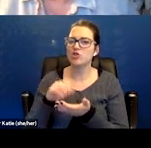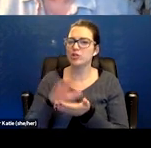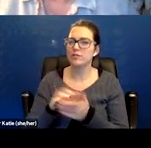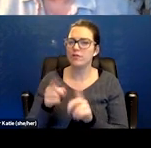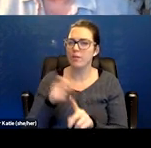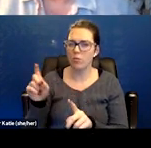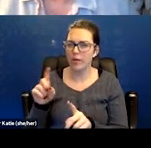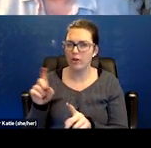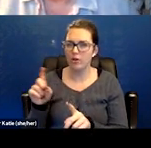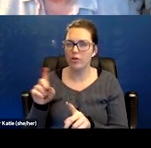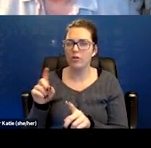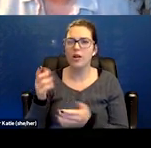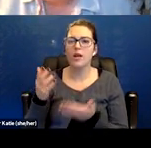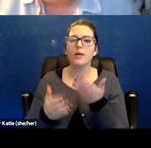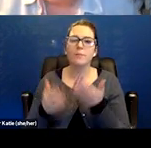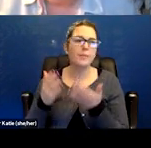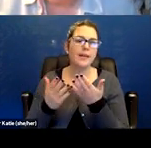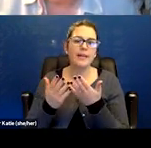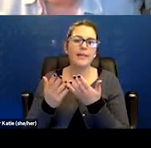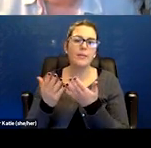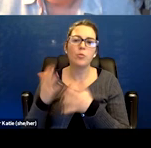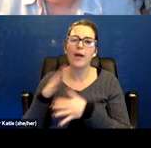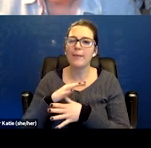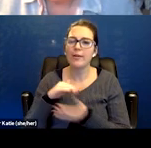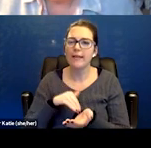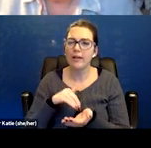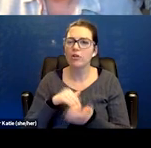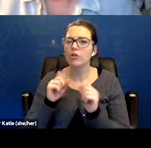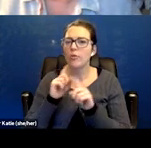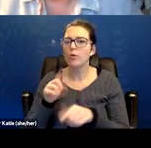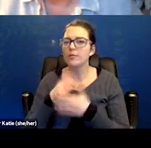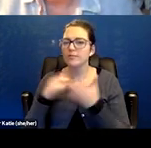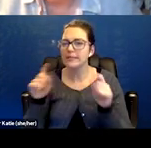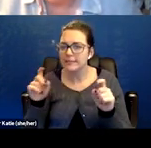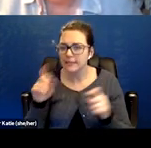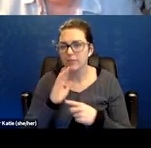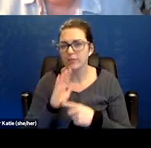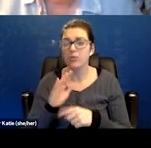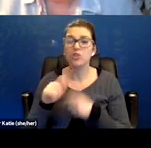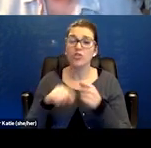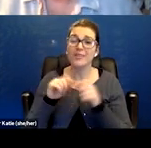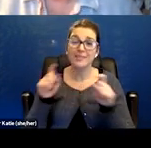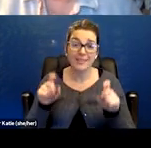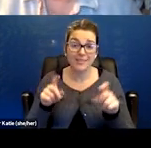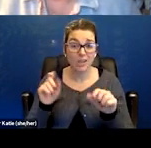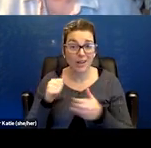can help get some testing for example. Is there certain testing that could help?